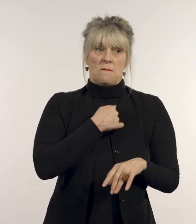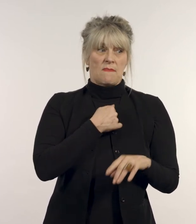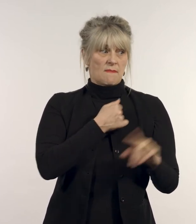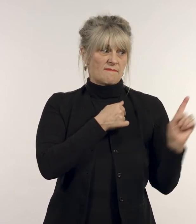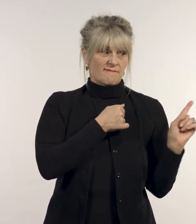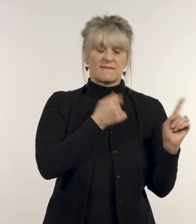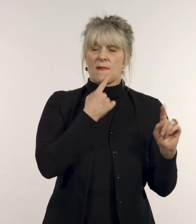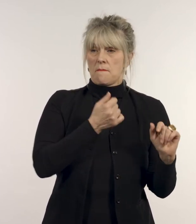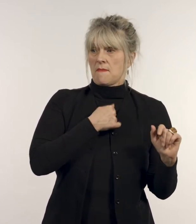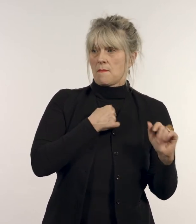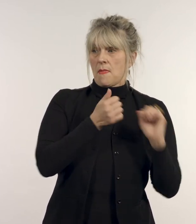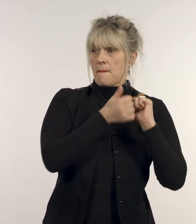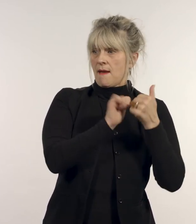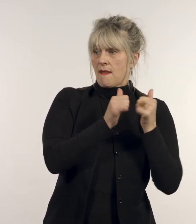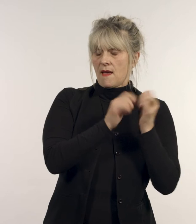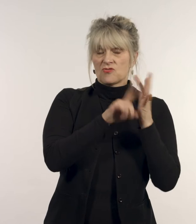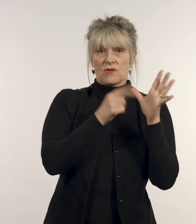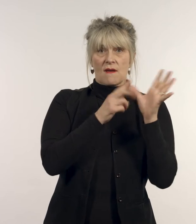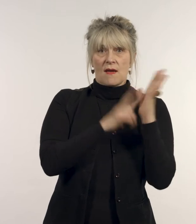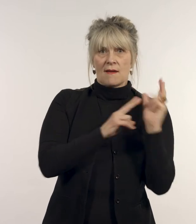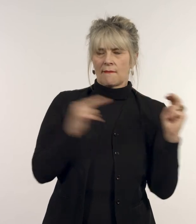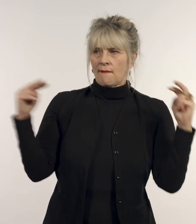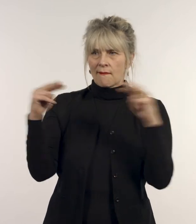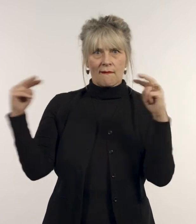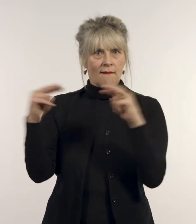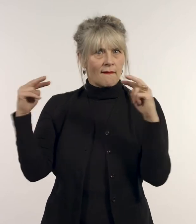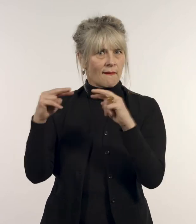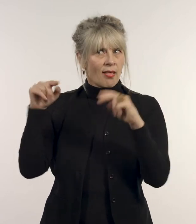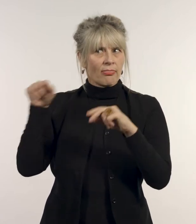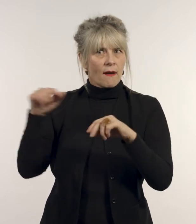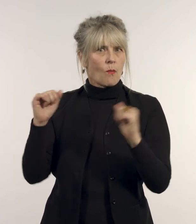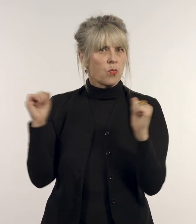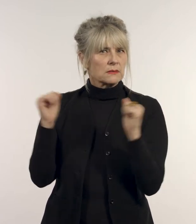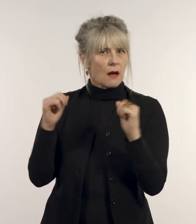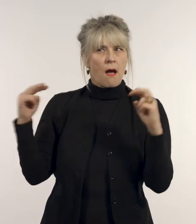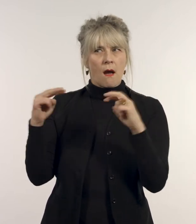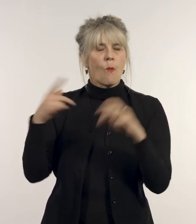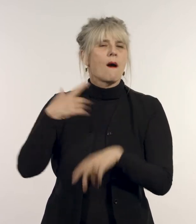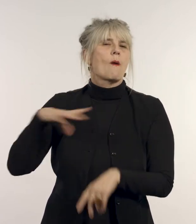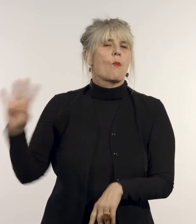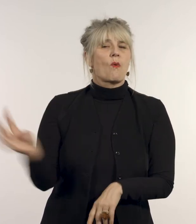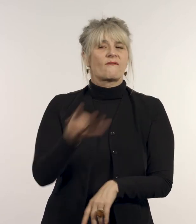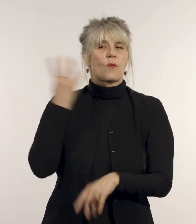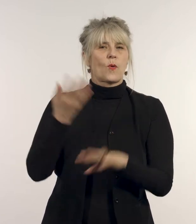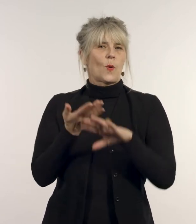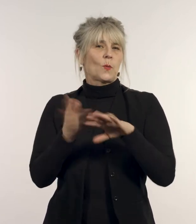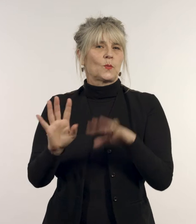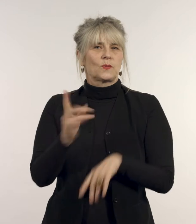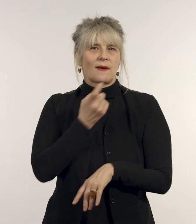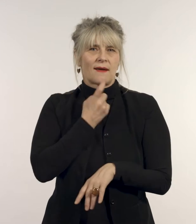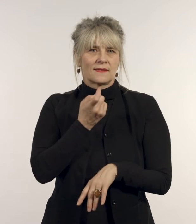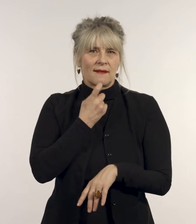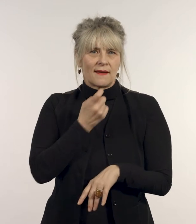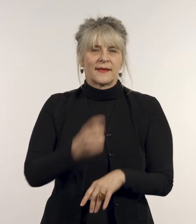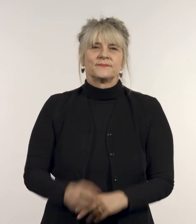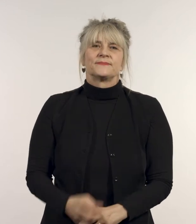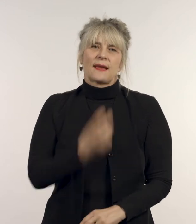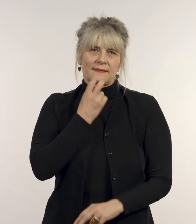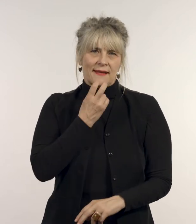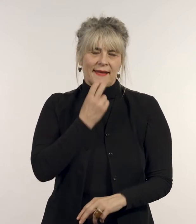My partner Jan and I saw them a lot during that winter as we were all new to Adelaide.